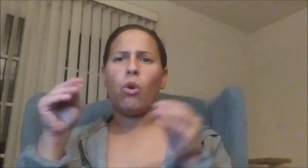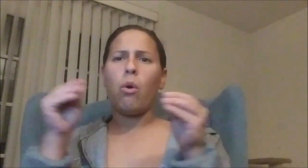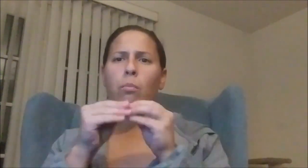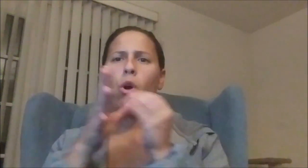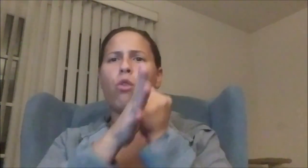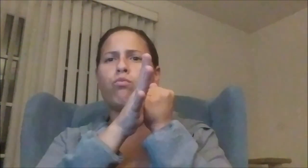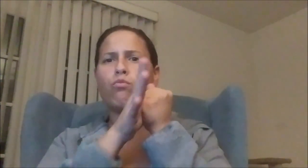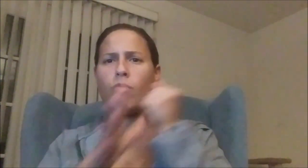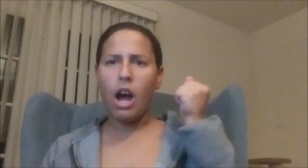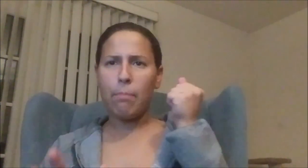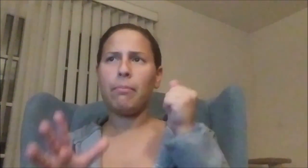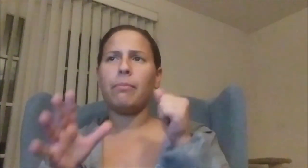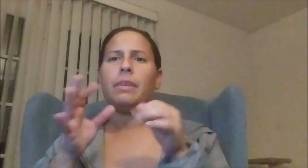No more crap-captioning